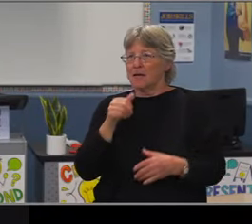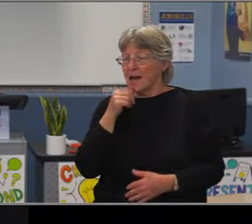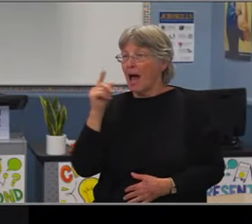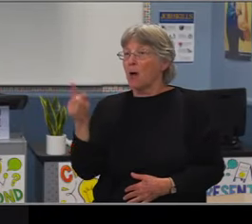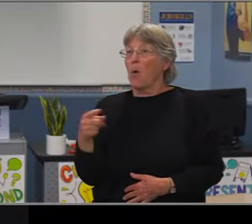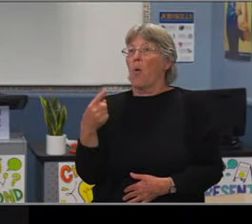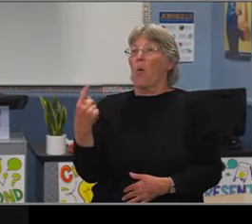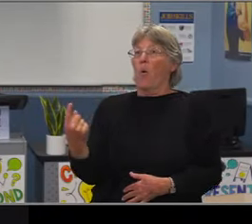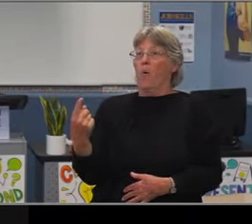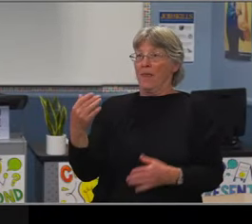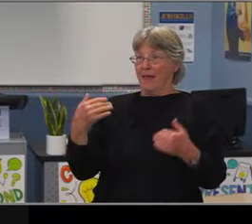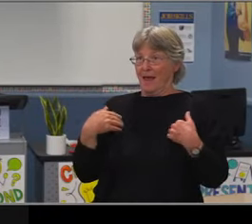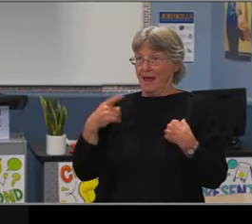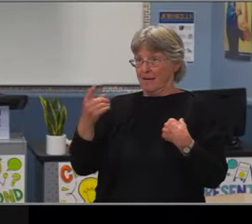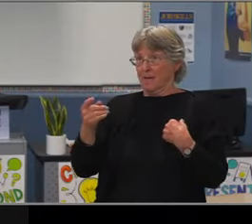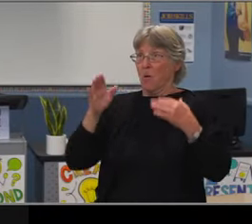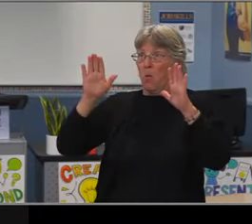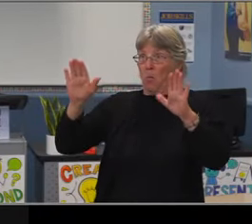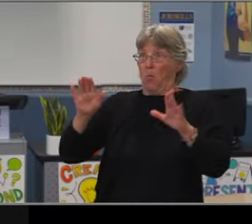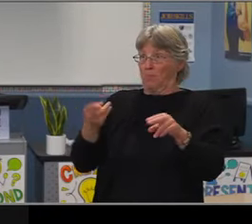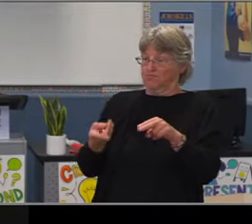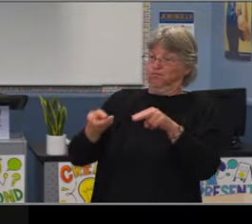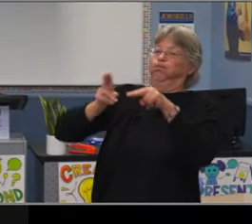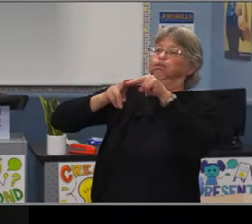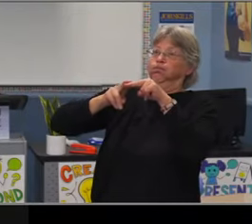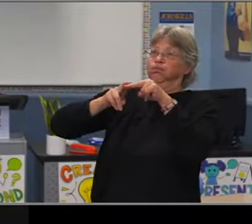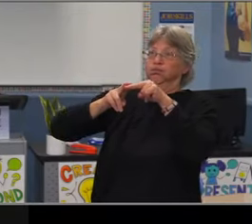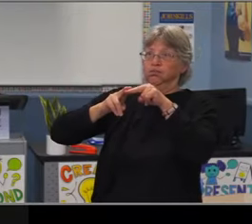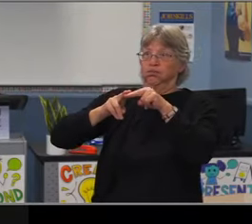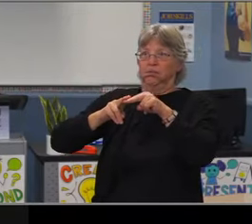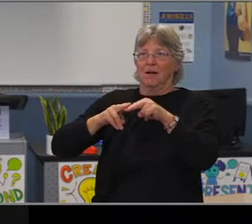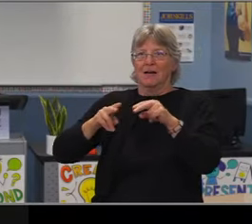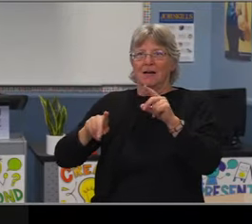we're going to really dive into graduation rates and A-G completion rates.